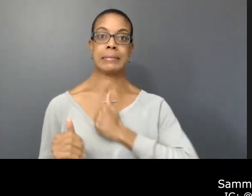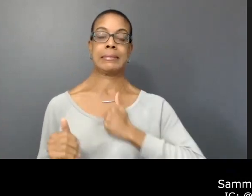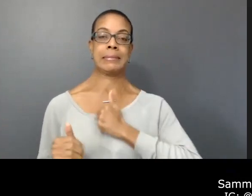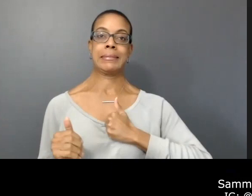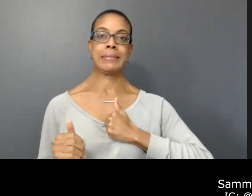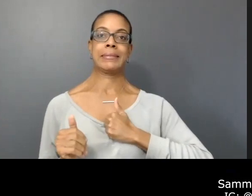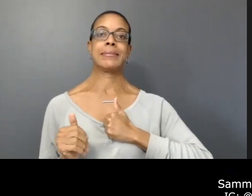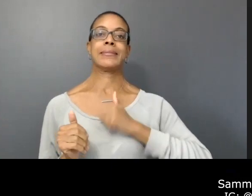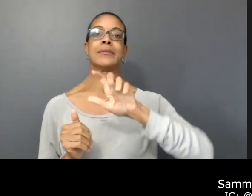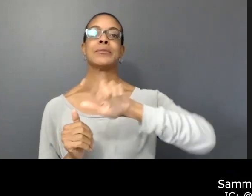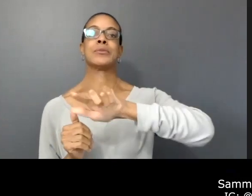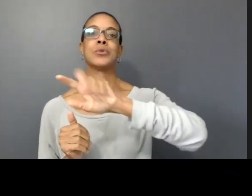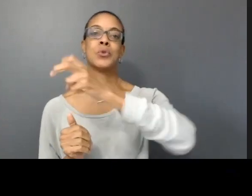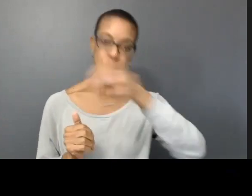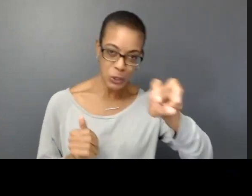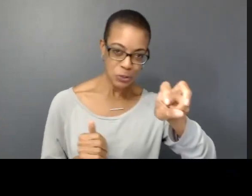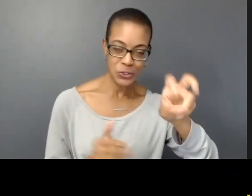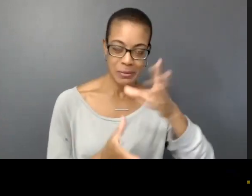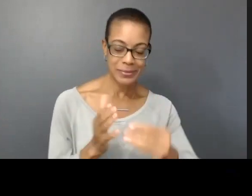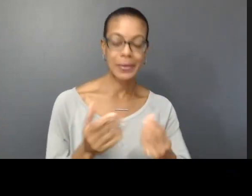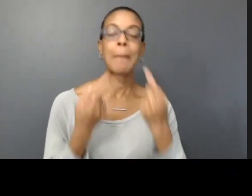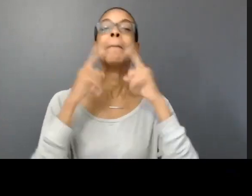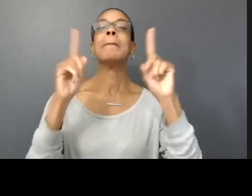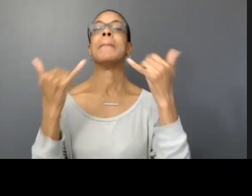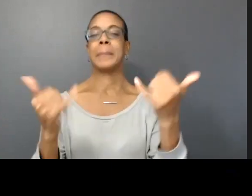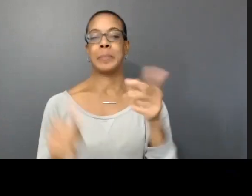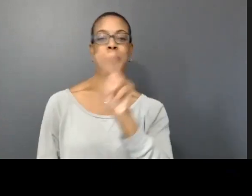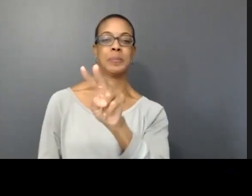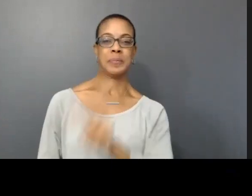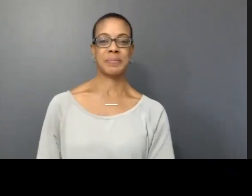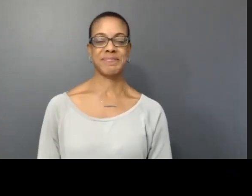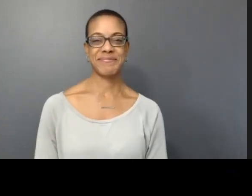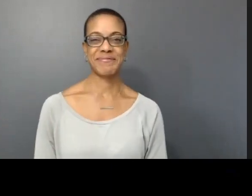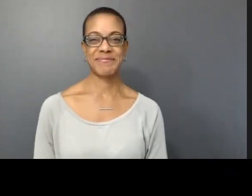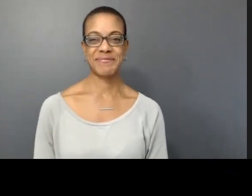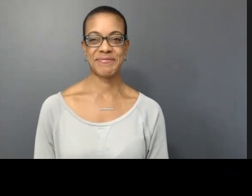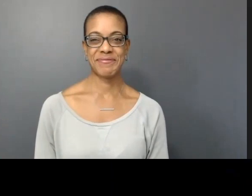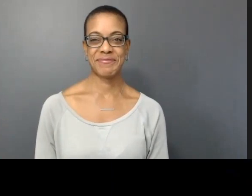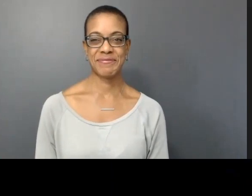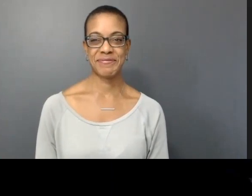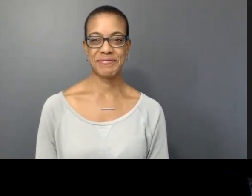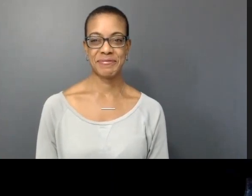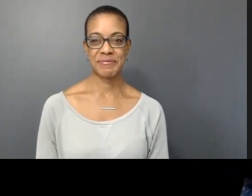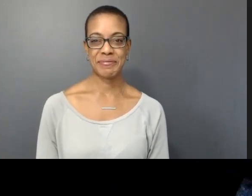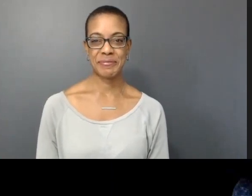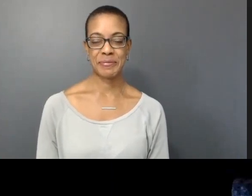Sorry for that, it didn't switch to the right channel. Now here we go!